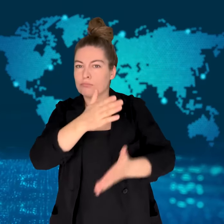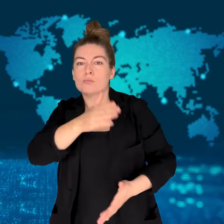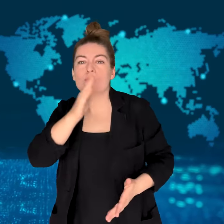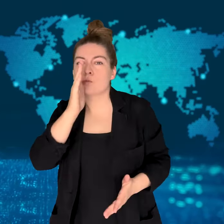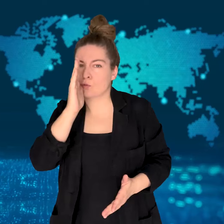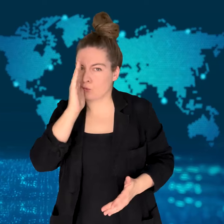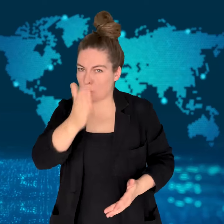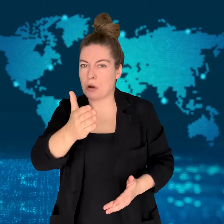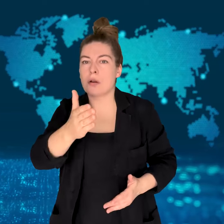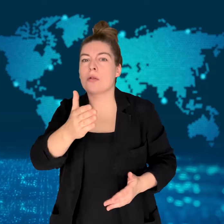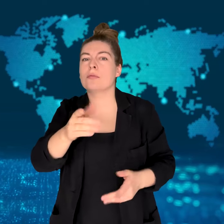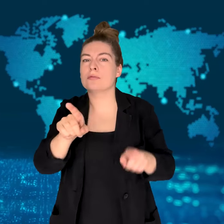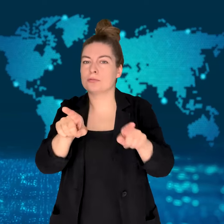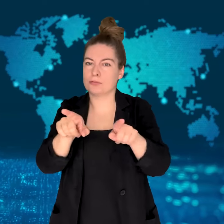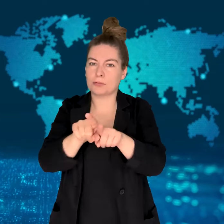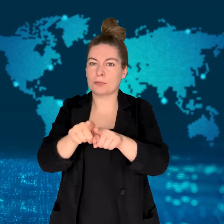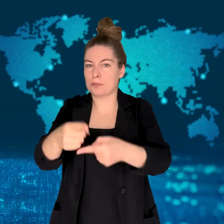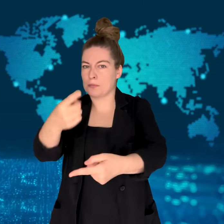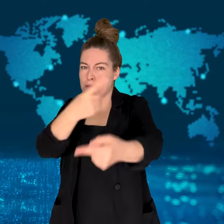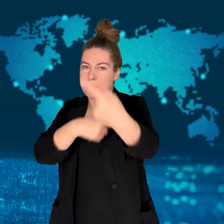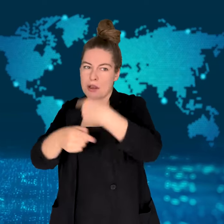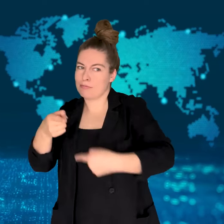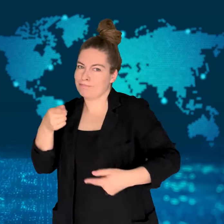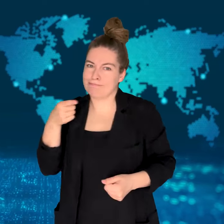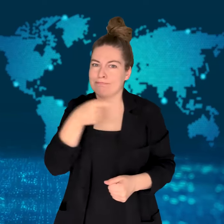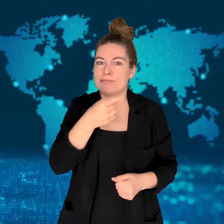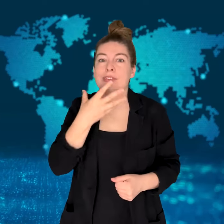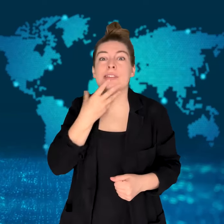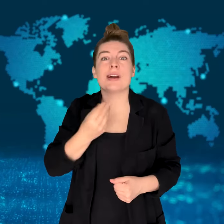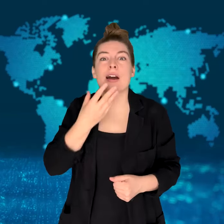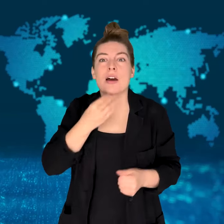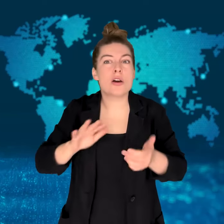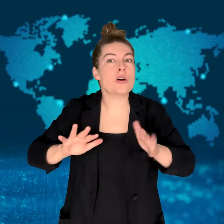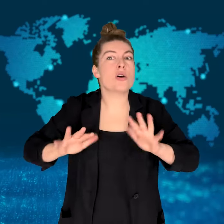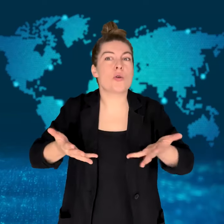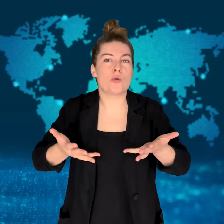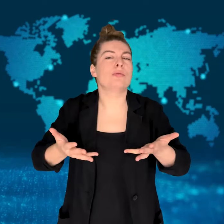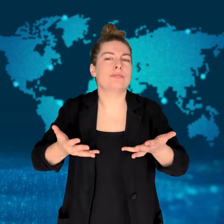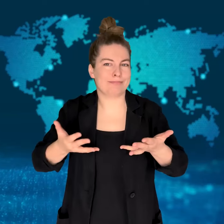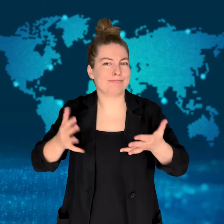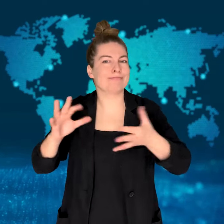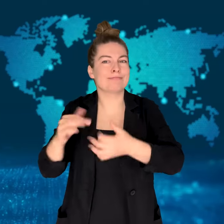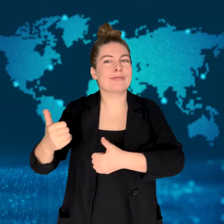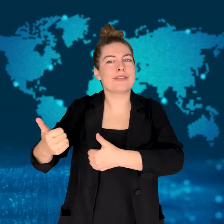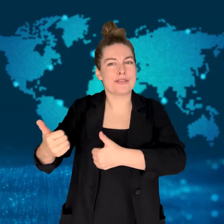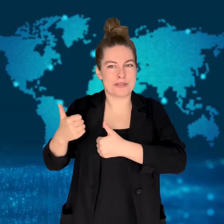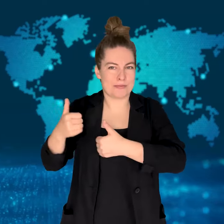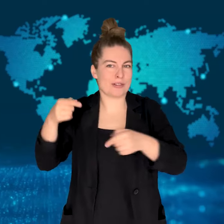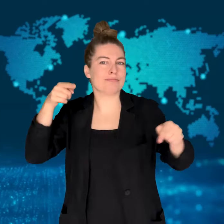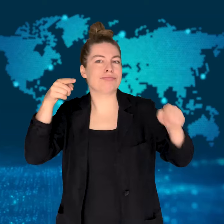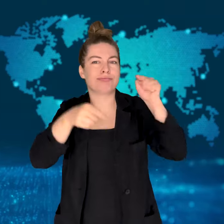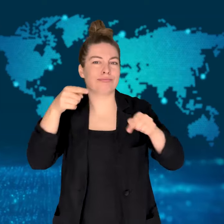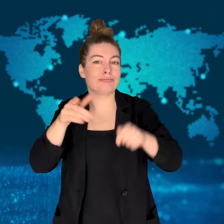Iran has warned there will be a military response that